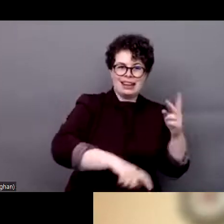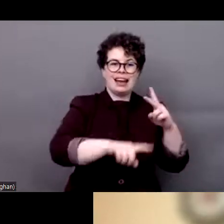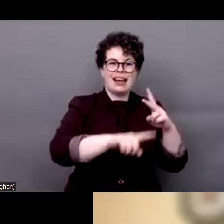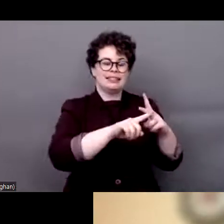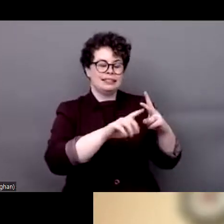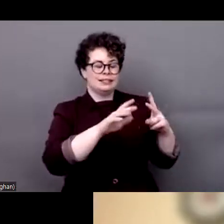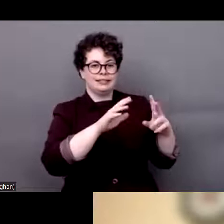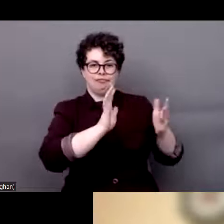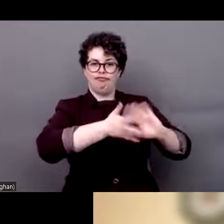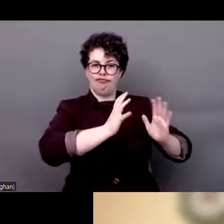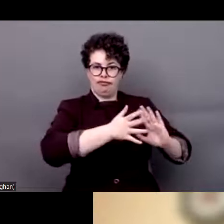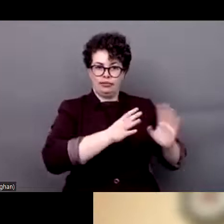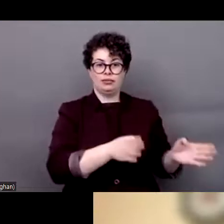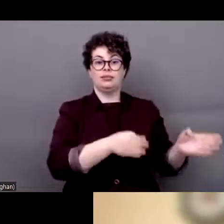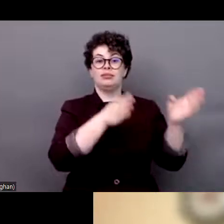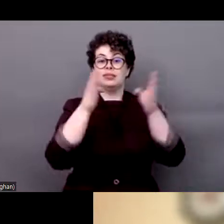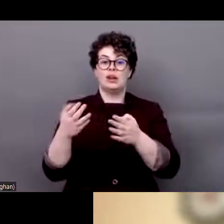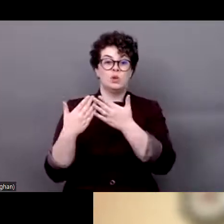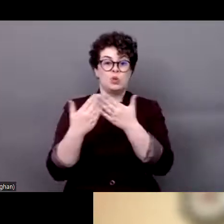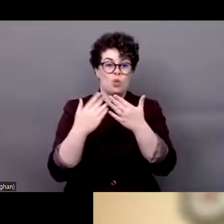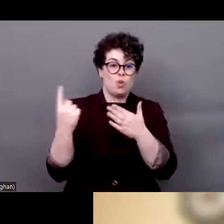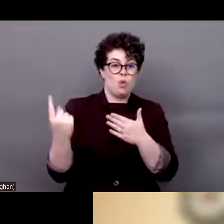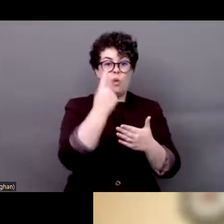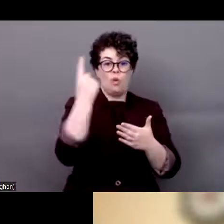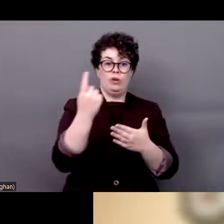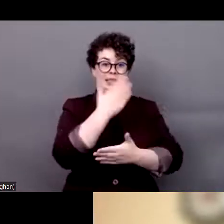persons with disabilities. And this was very violent for